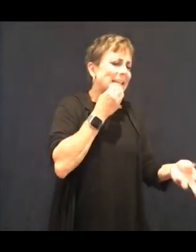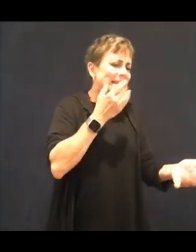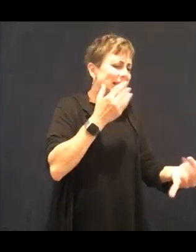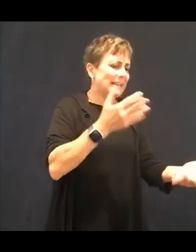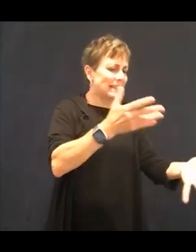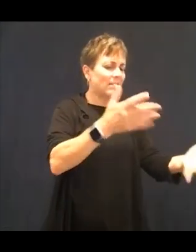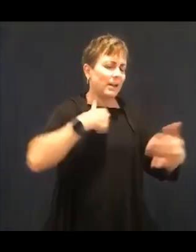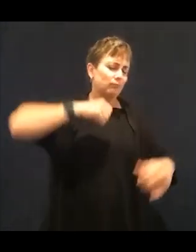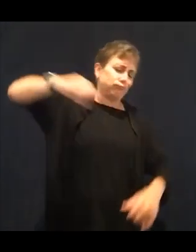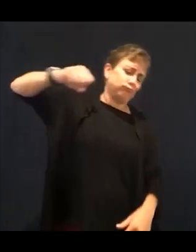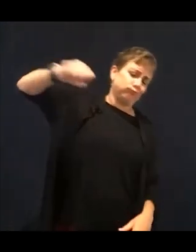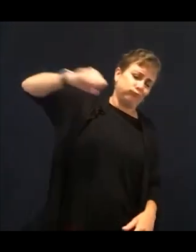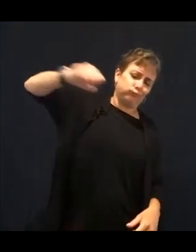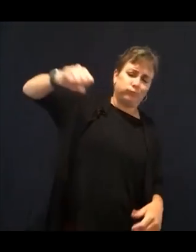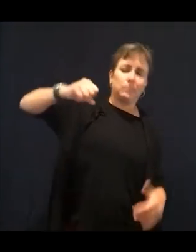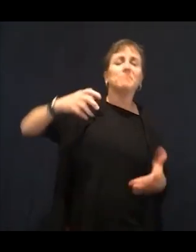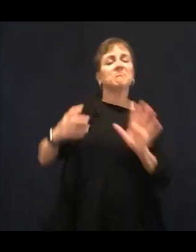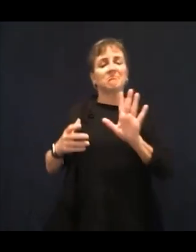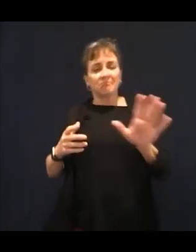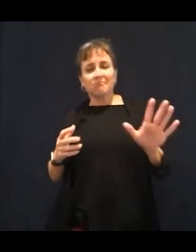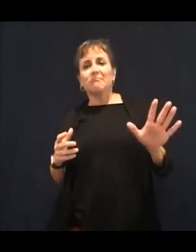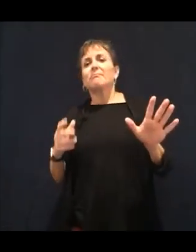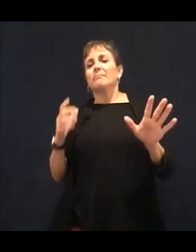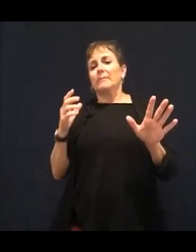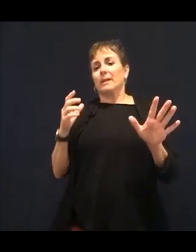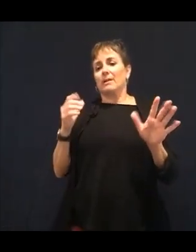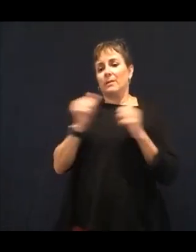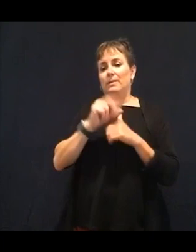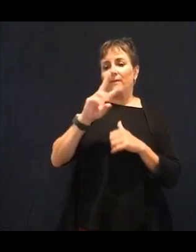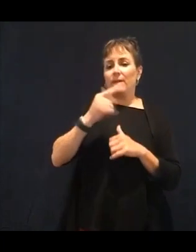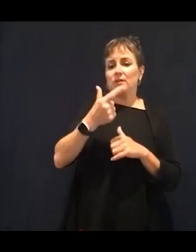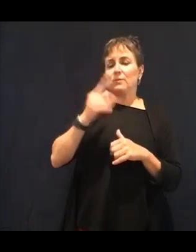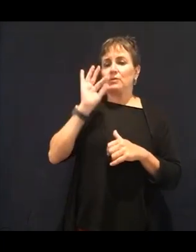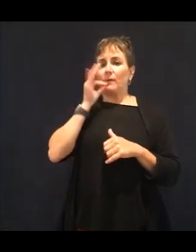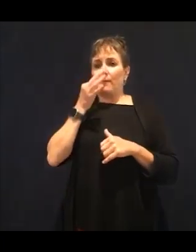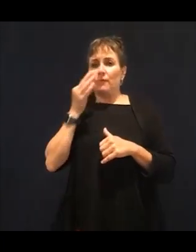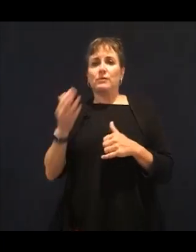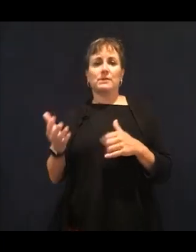This is definitely another way. And I invite you if you you have questions on that.